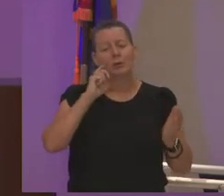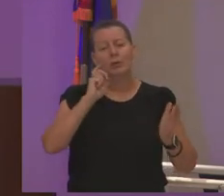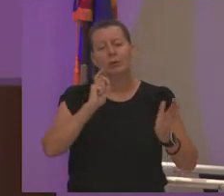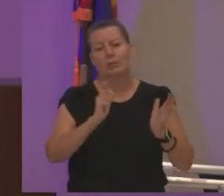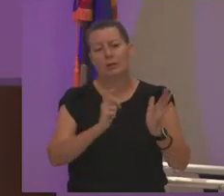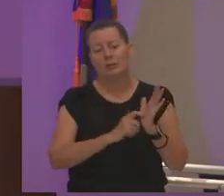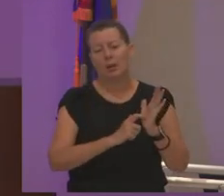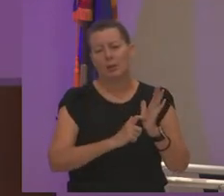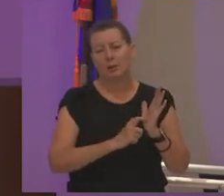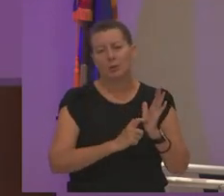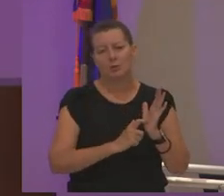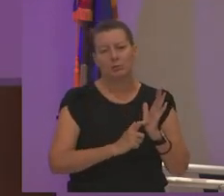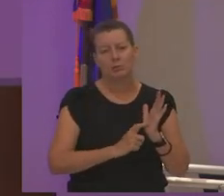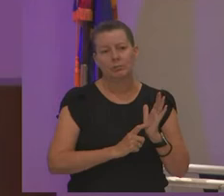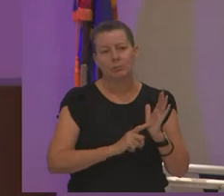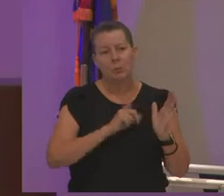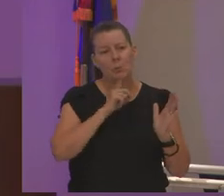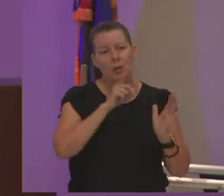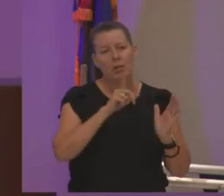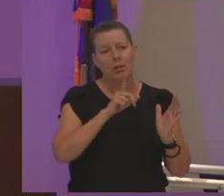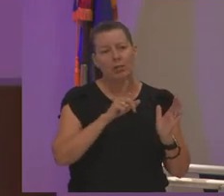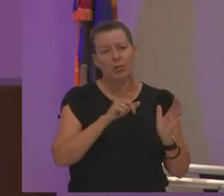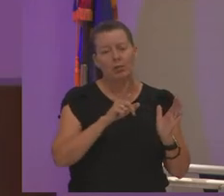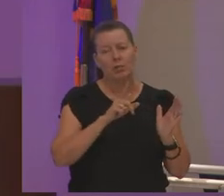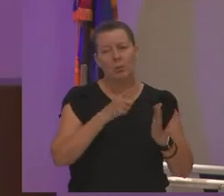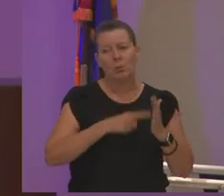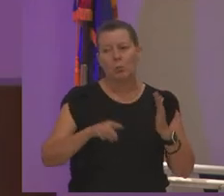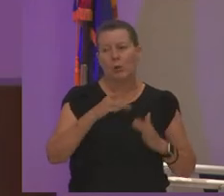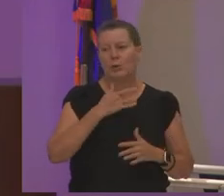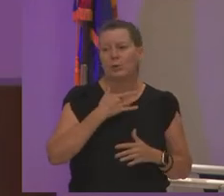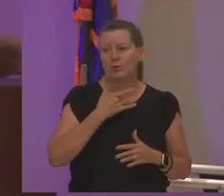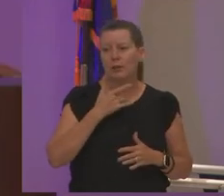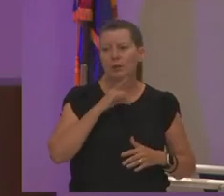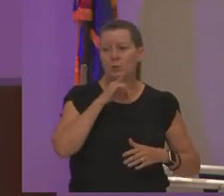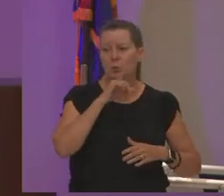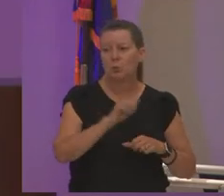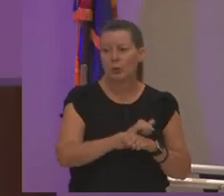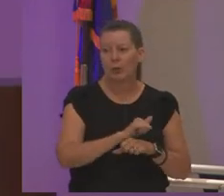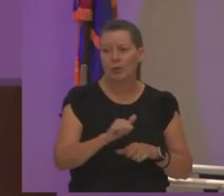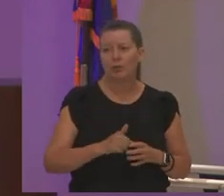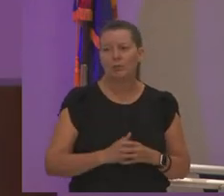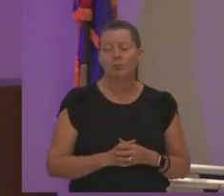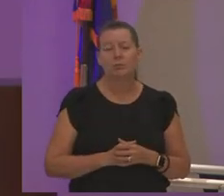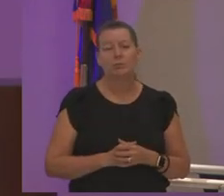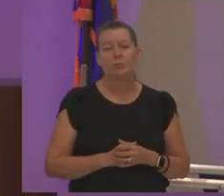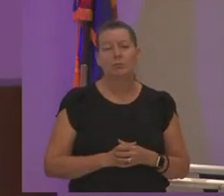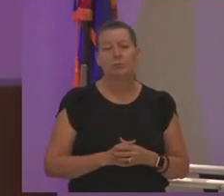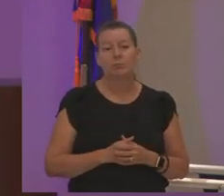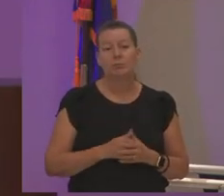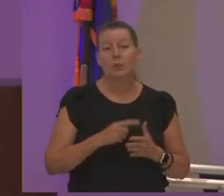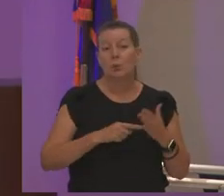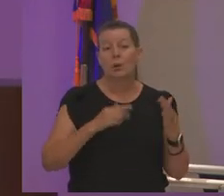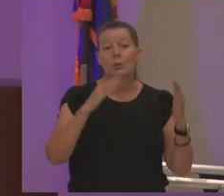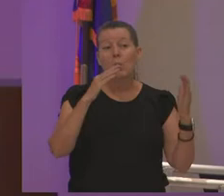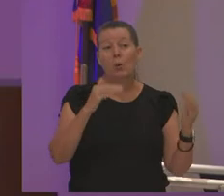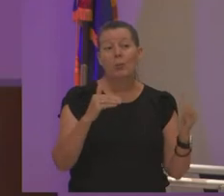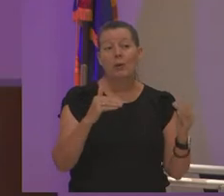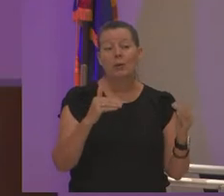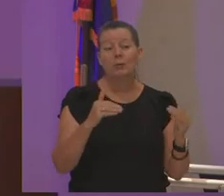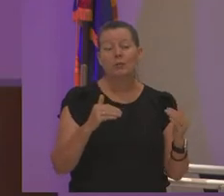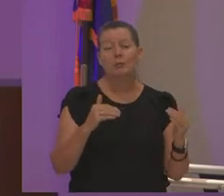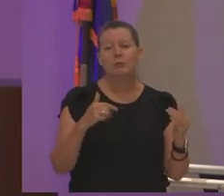that it's real and what you feel is real and so what i'm hoping is that we can begin the process